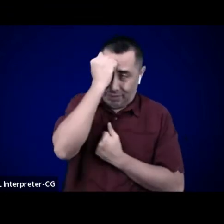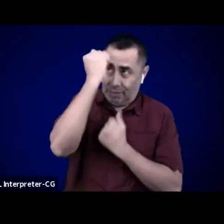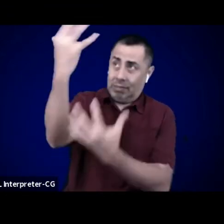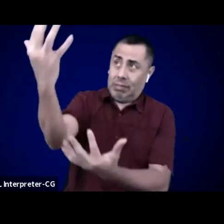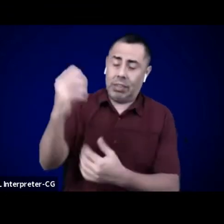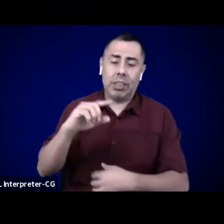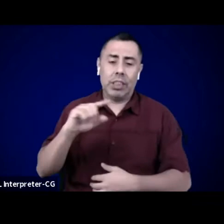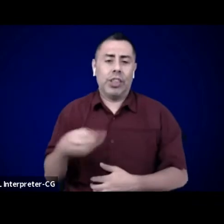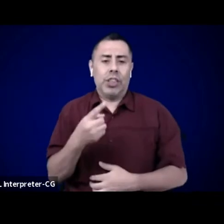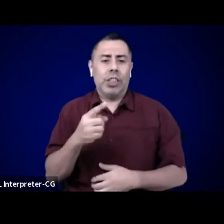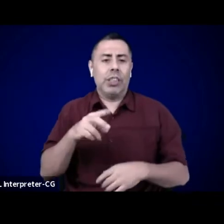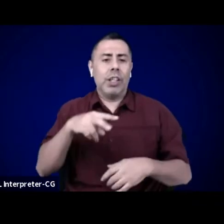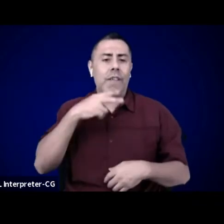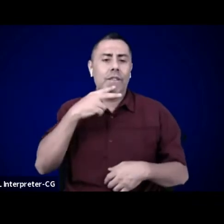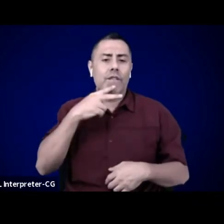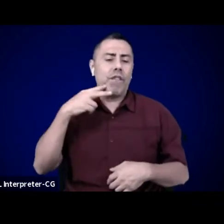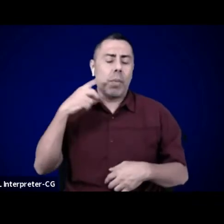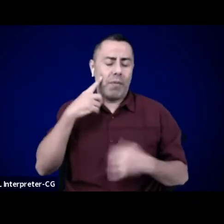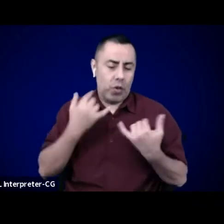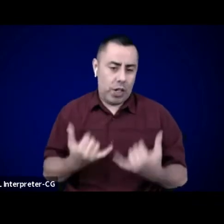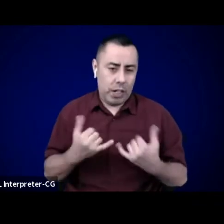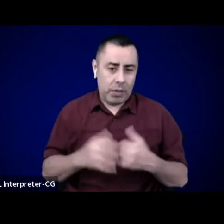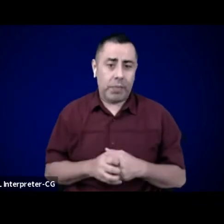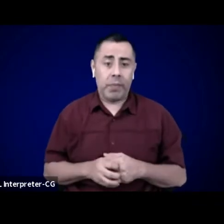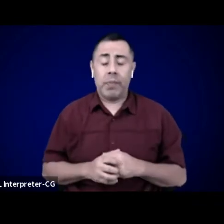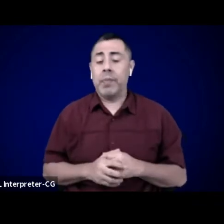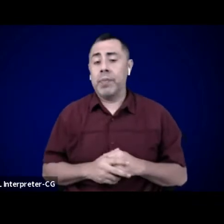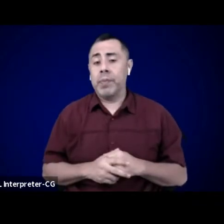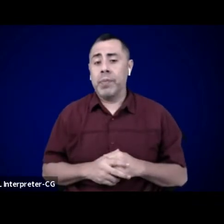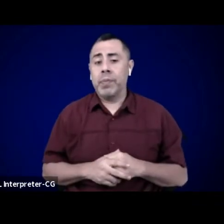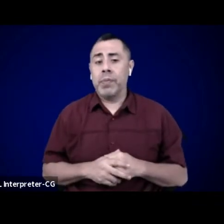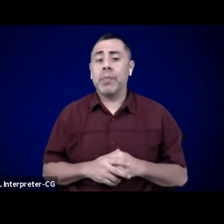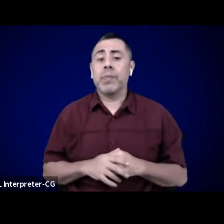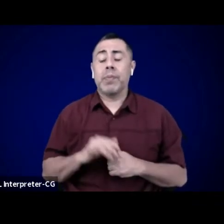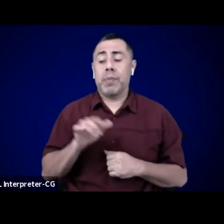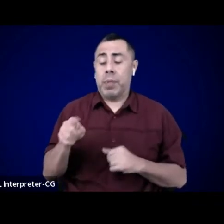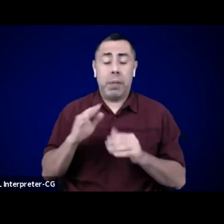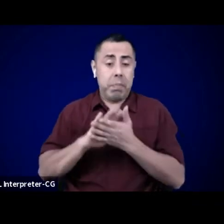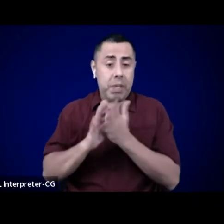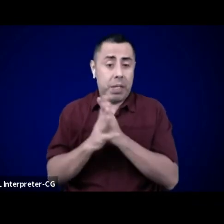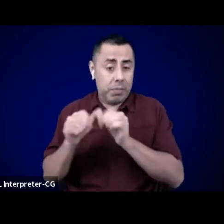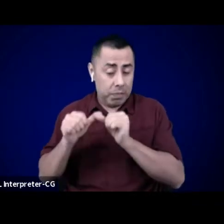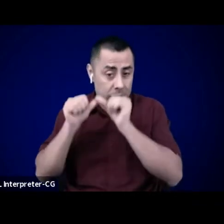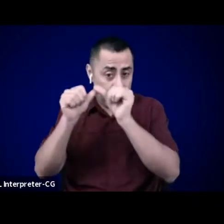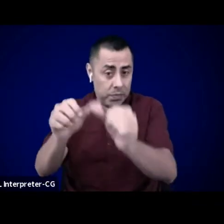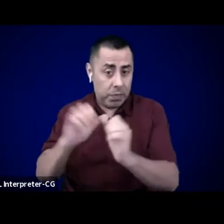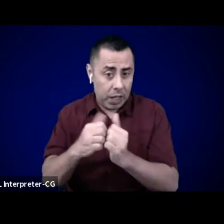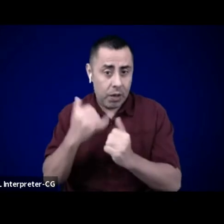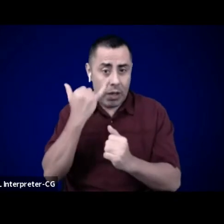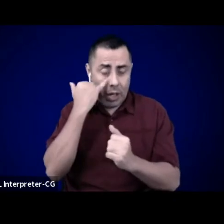when coupled with authentic relationships, sustained commitment, and informed action.